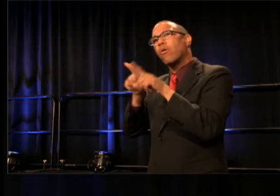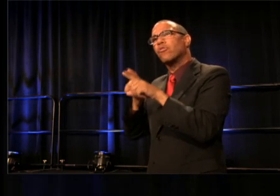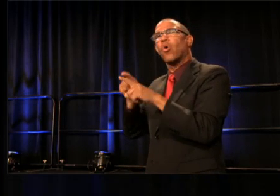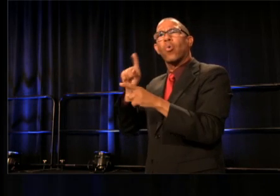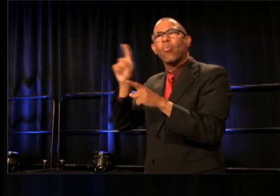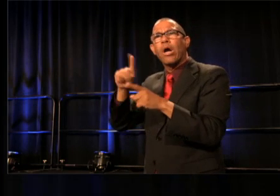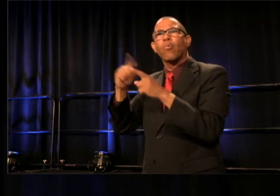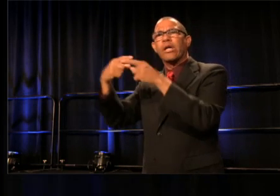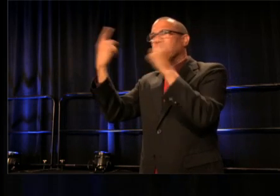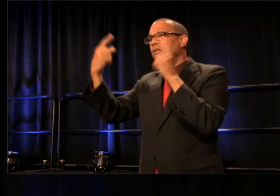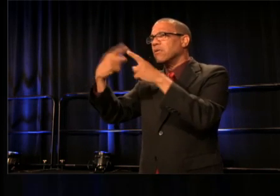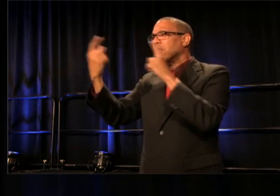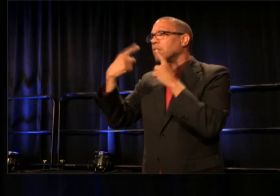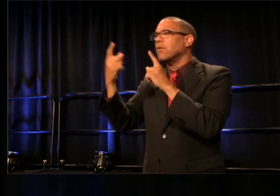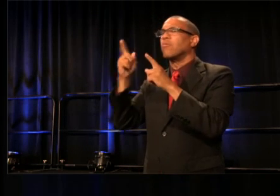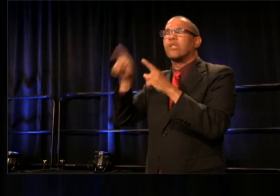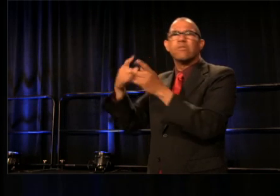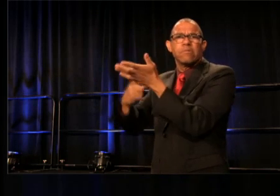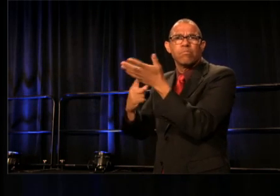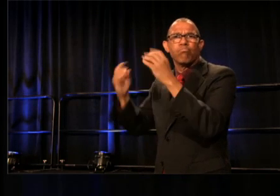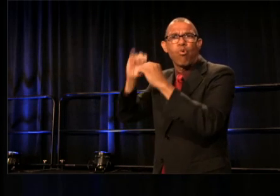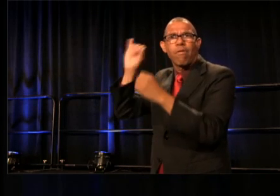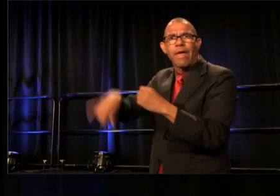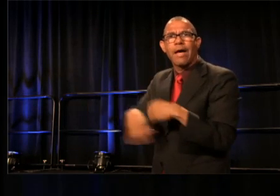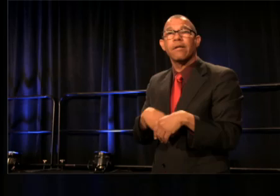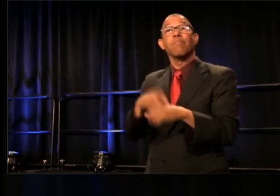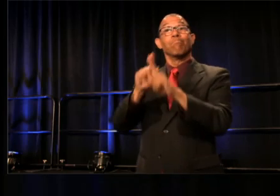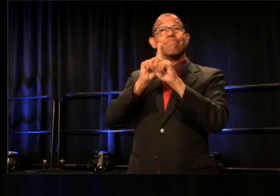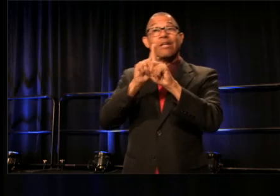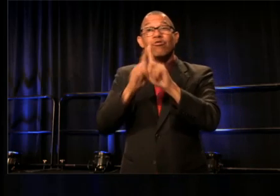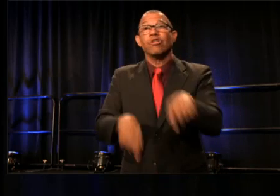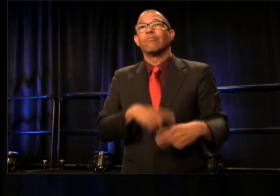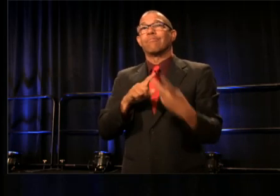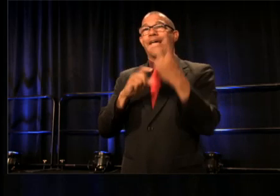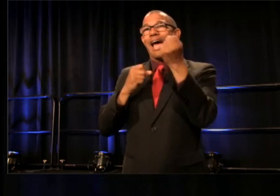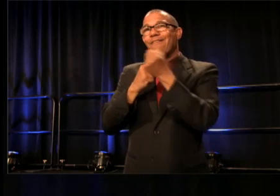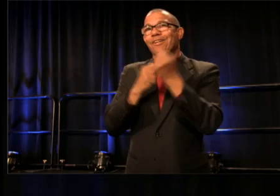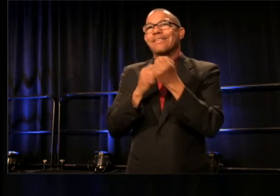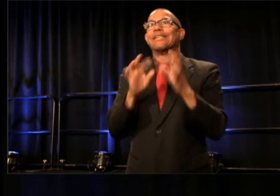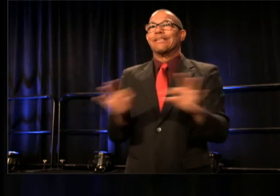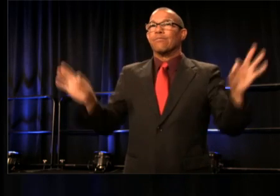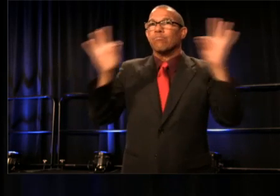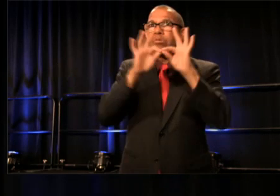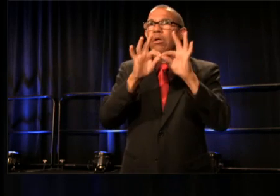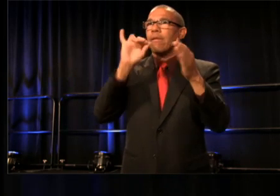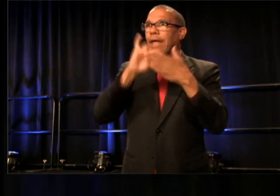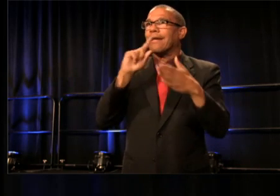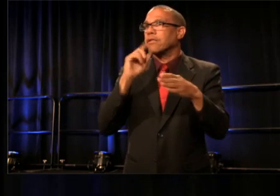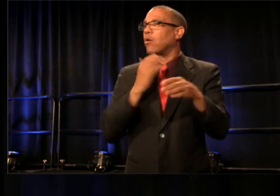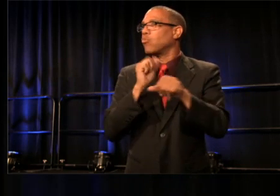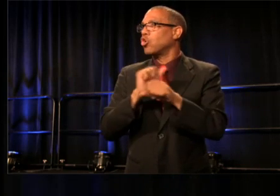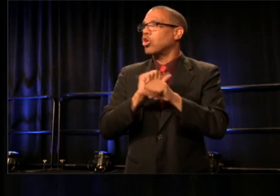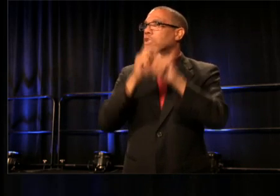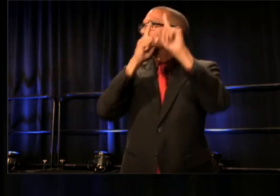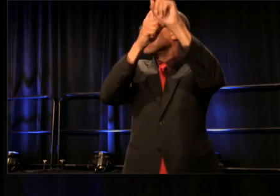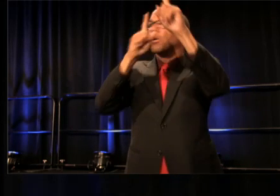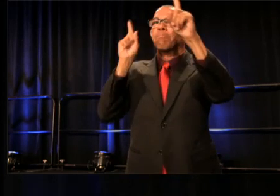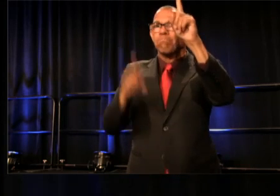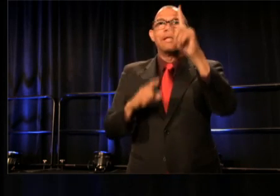I now know that mentorship and advocacy are as important as our work is. It is our work. We can and we must build a better world.